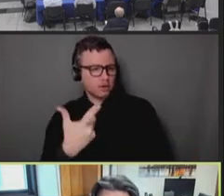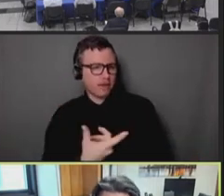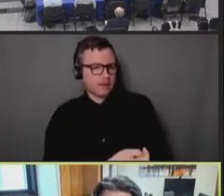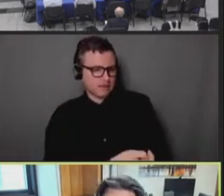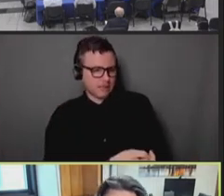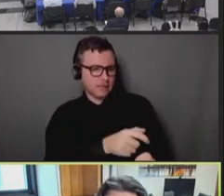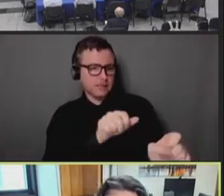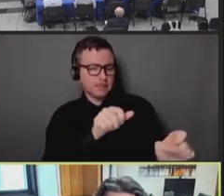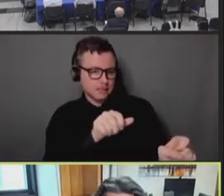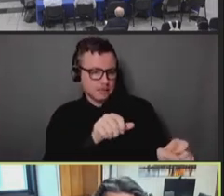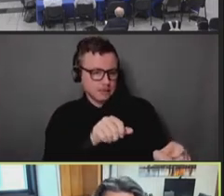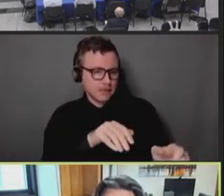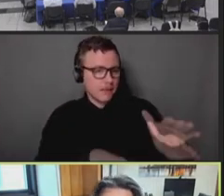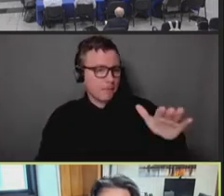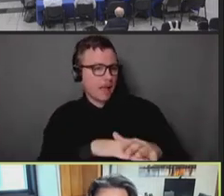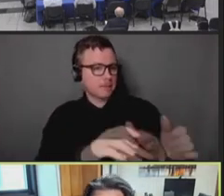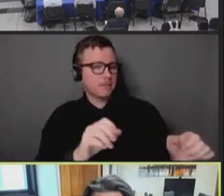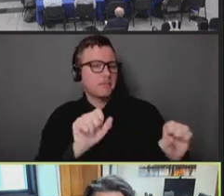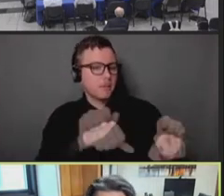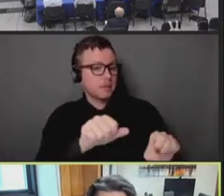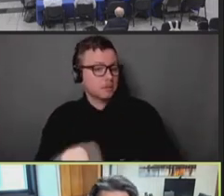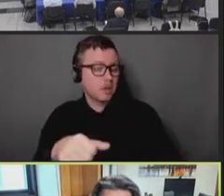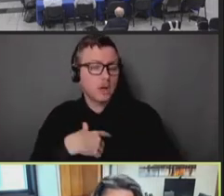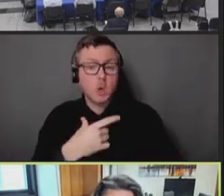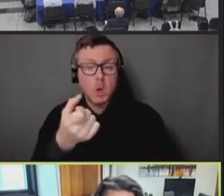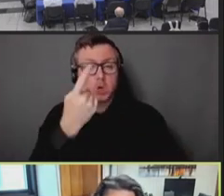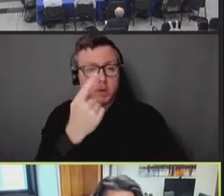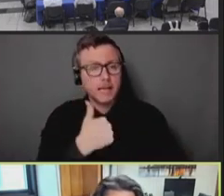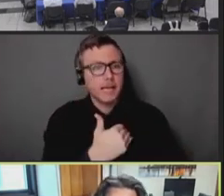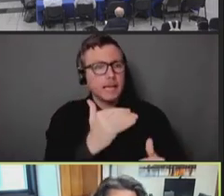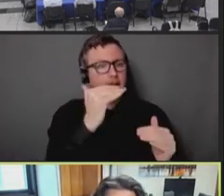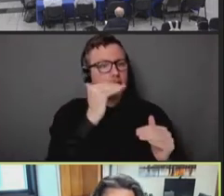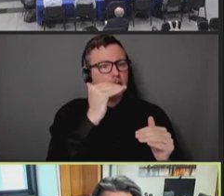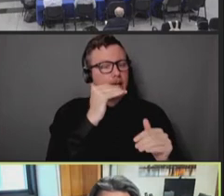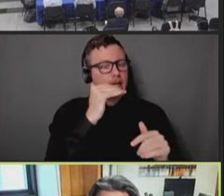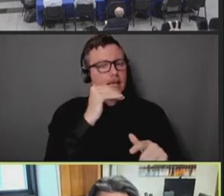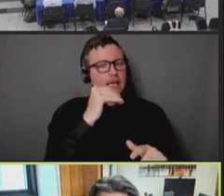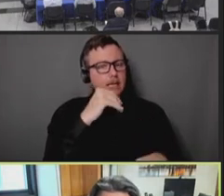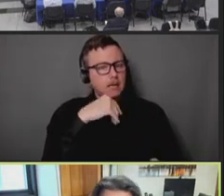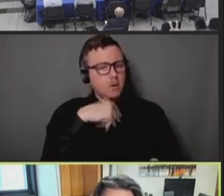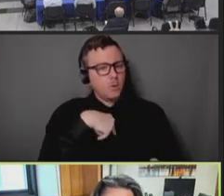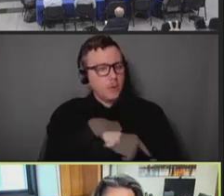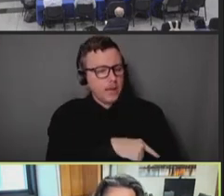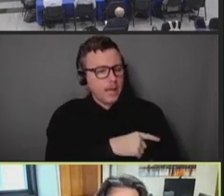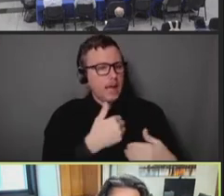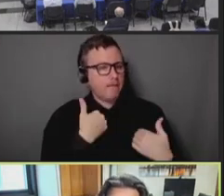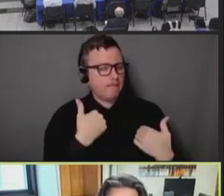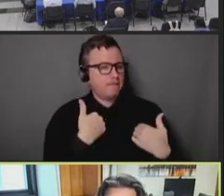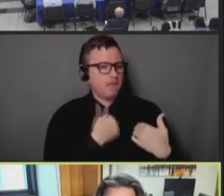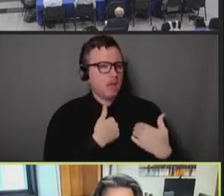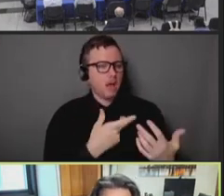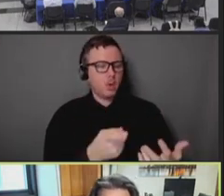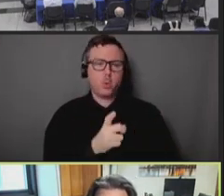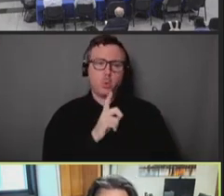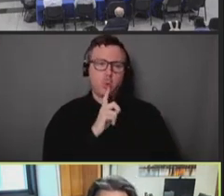extremely limited, the encouraging clinic -- the encouraging trial data, and the encouraging follow